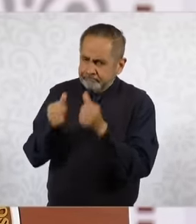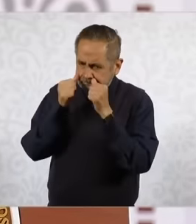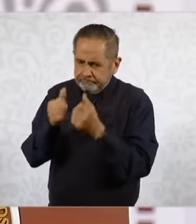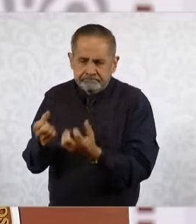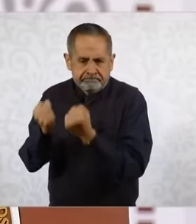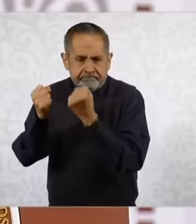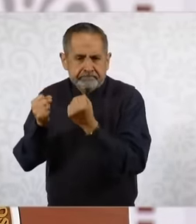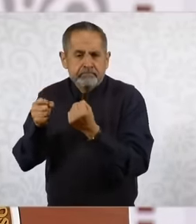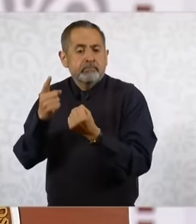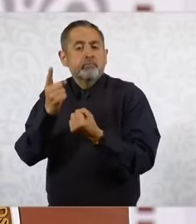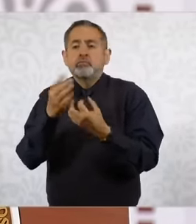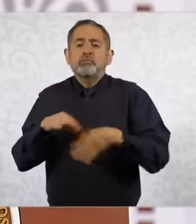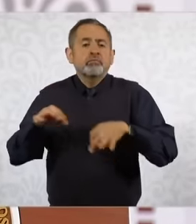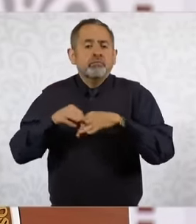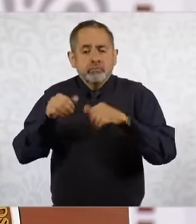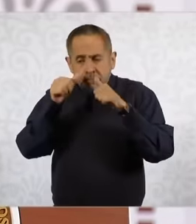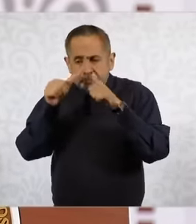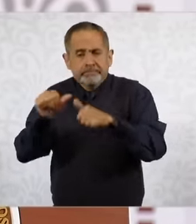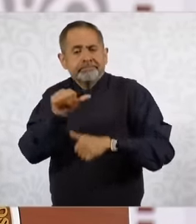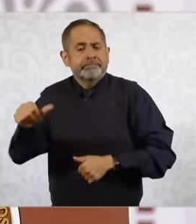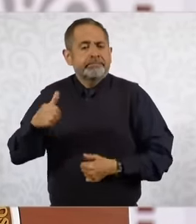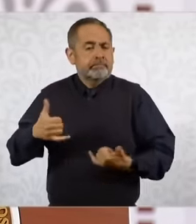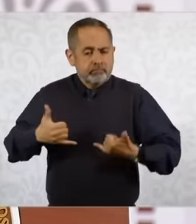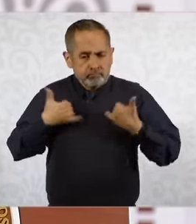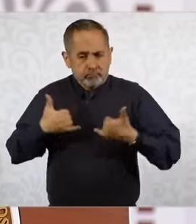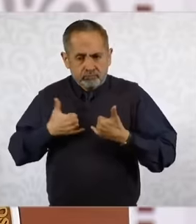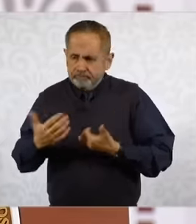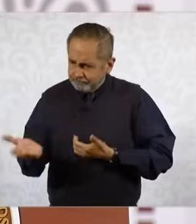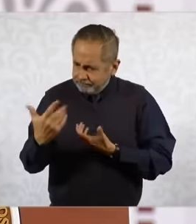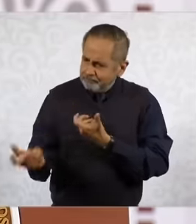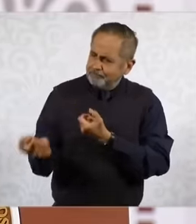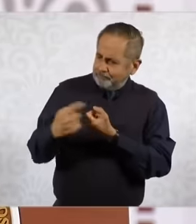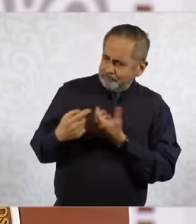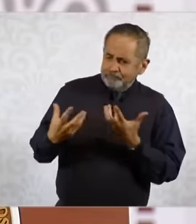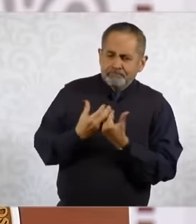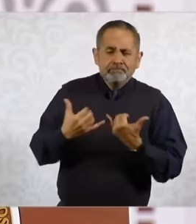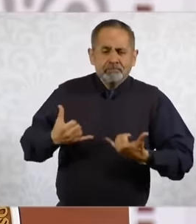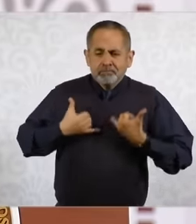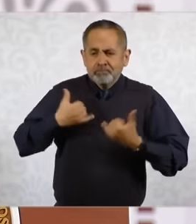to young people to incorporate them into young people. building the future for the school to not get